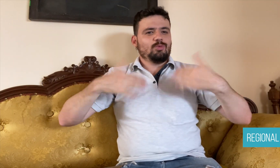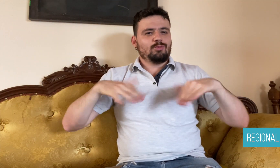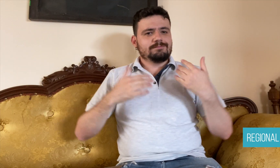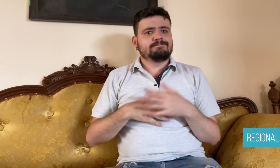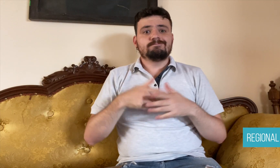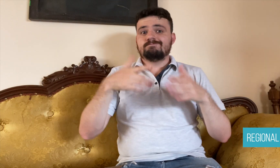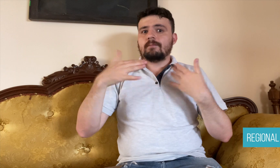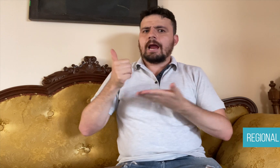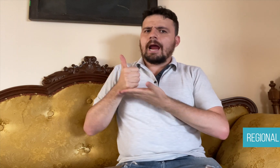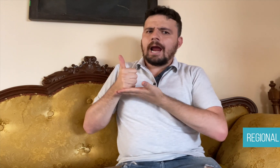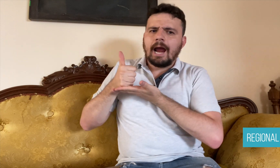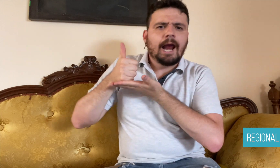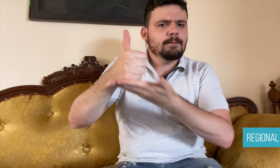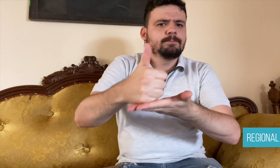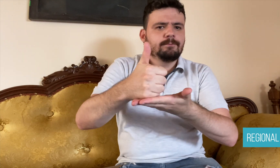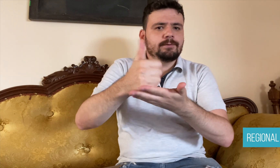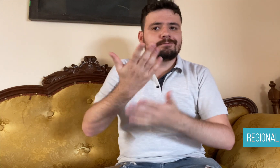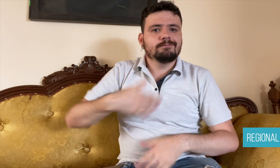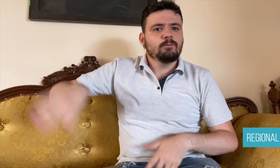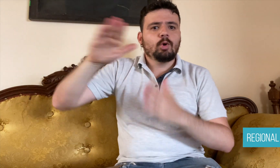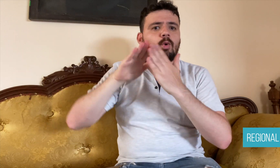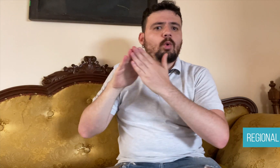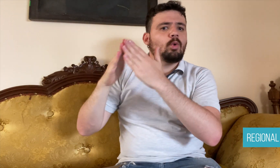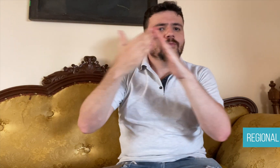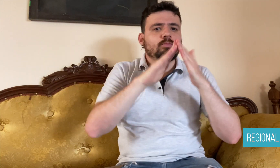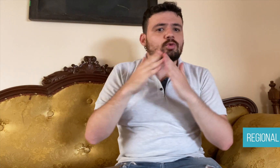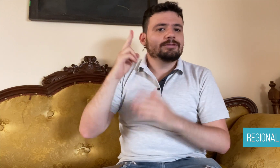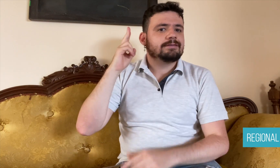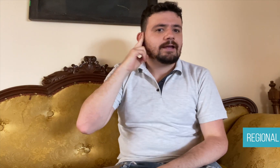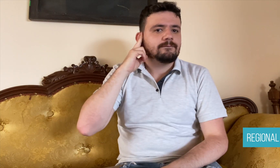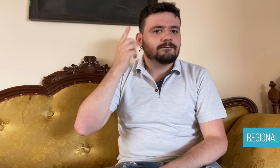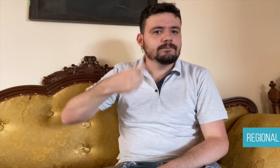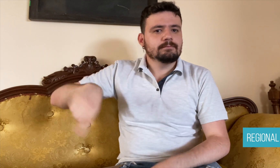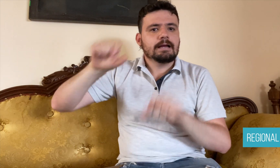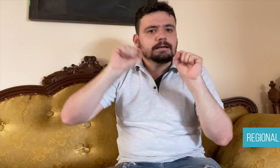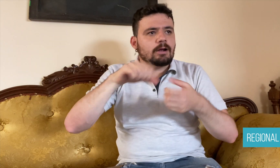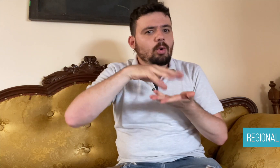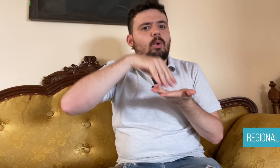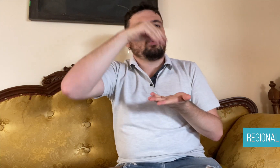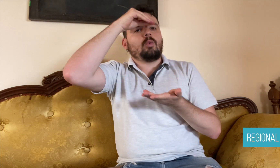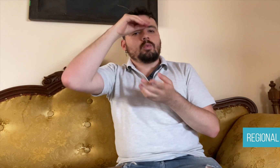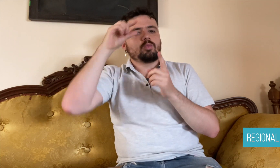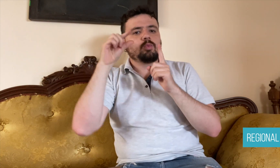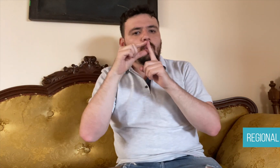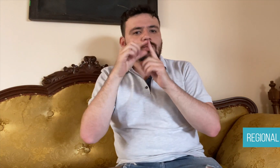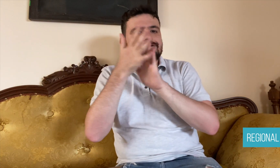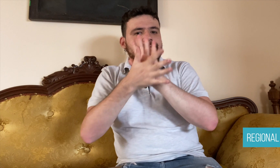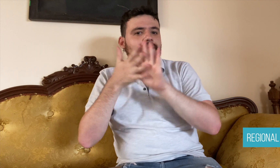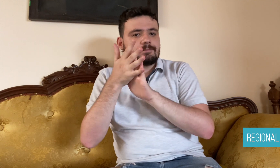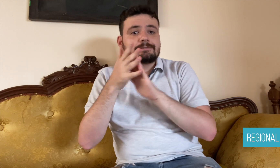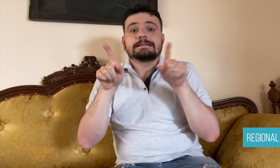the Deaf community as well as medical professionals learn